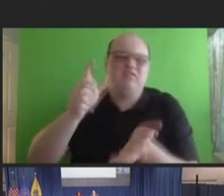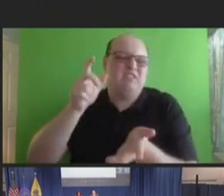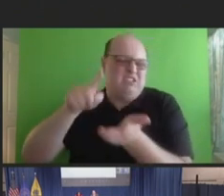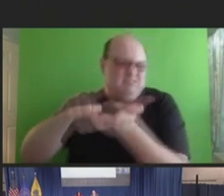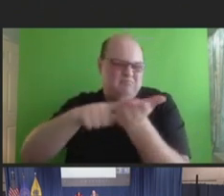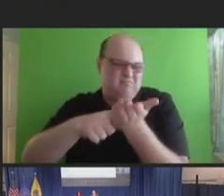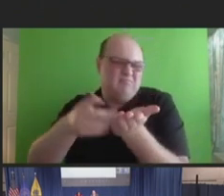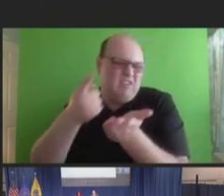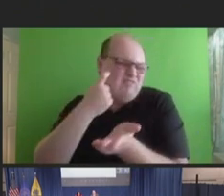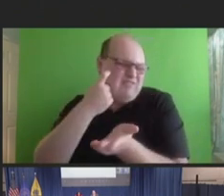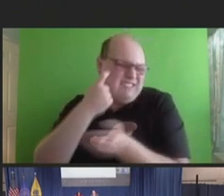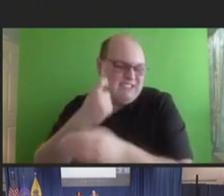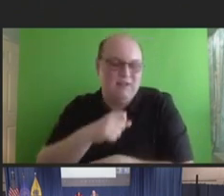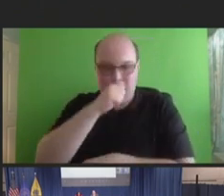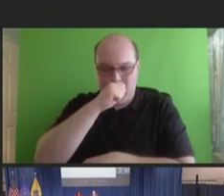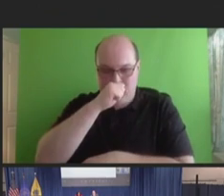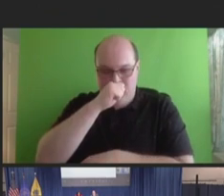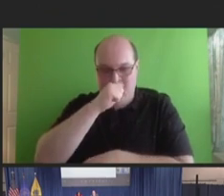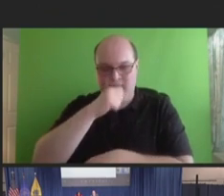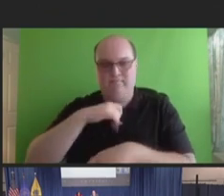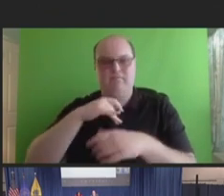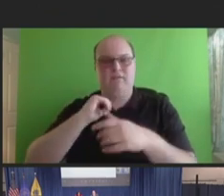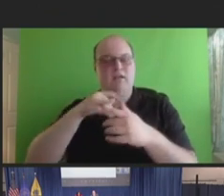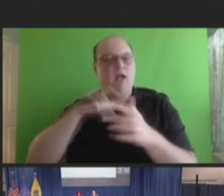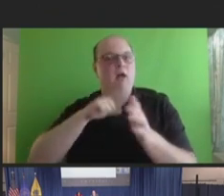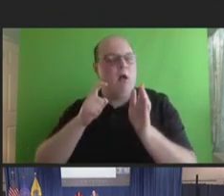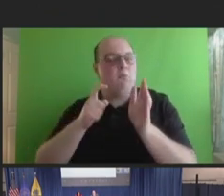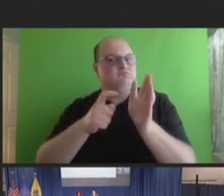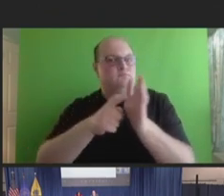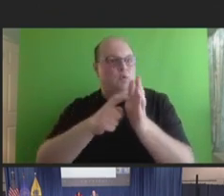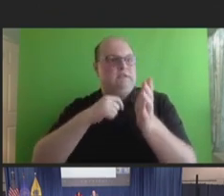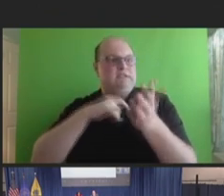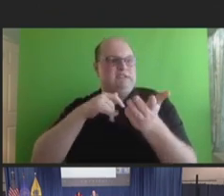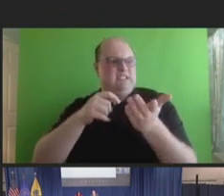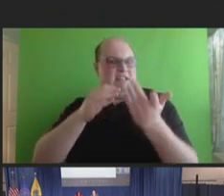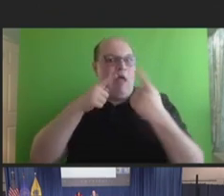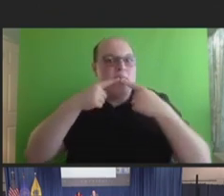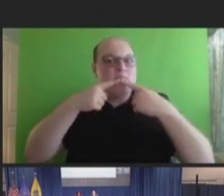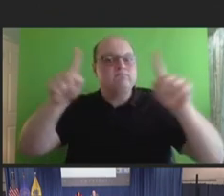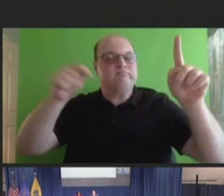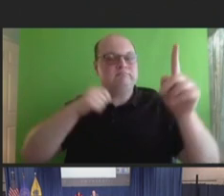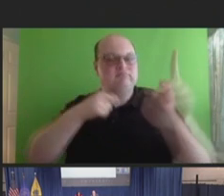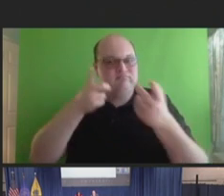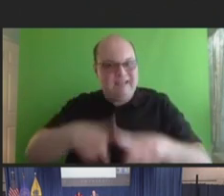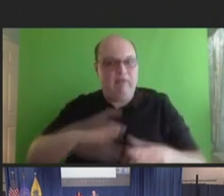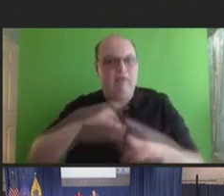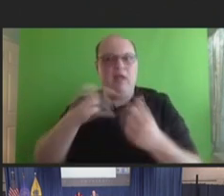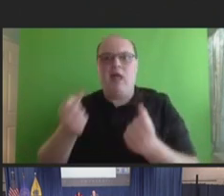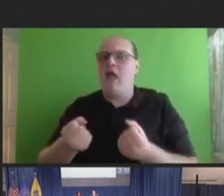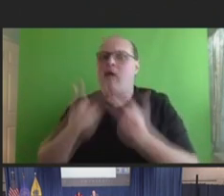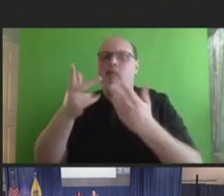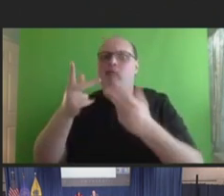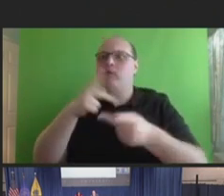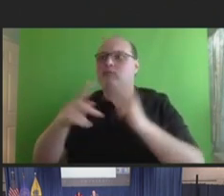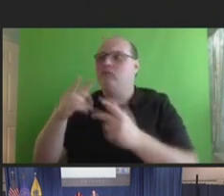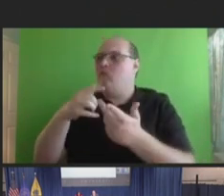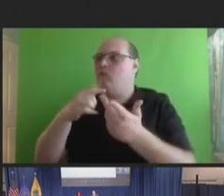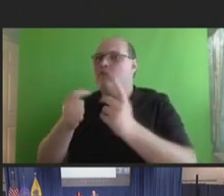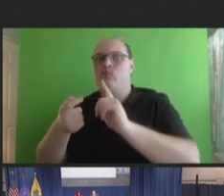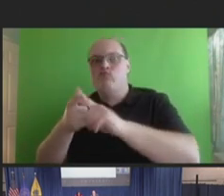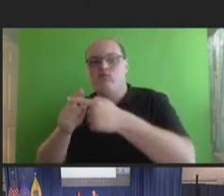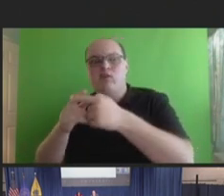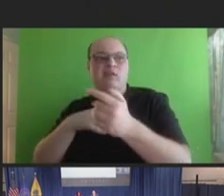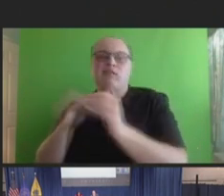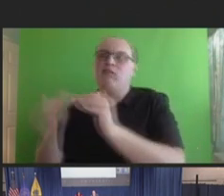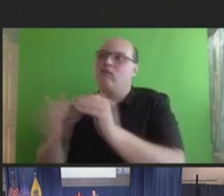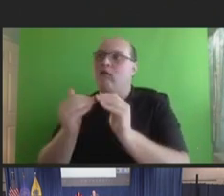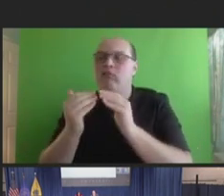What was very striking to me when this announcement hit was how many of my friends, colleagues,